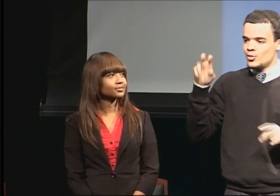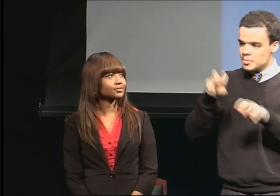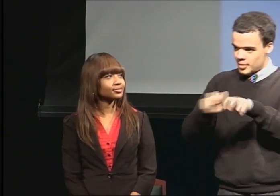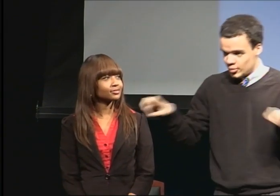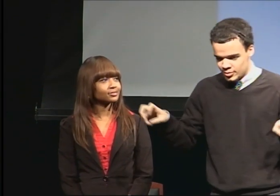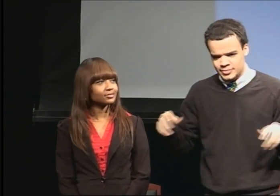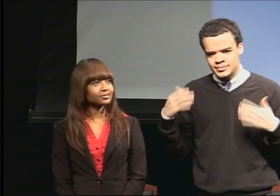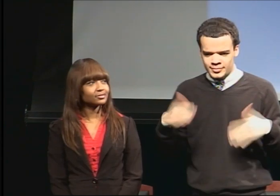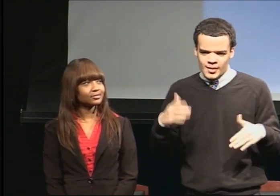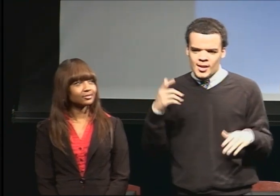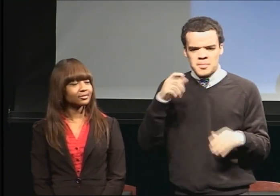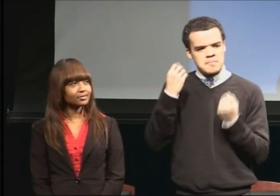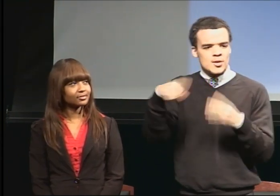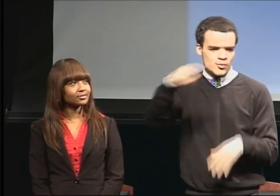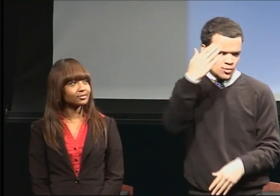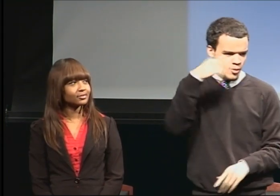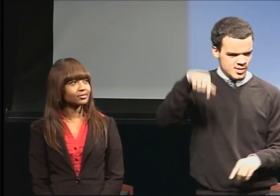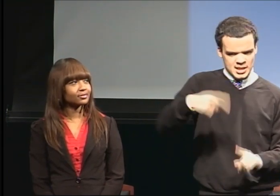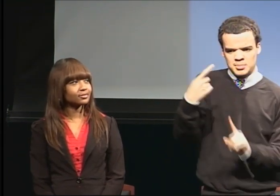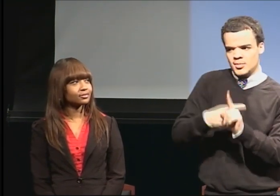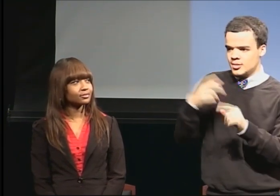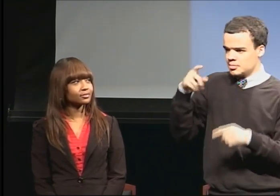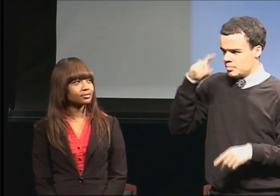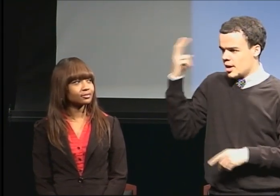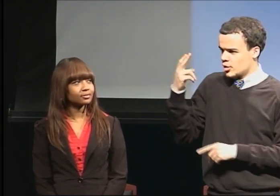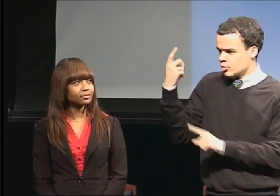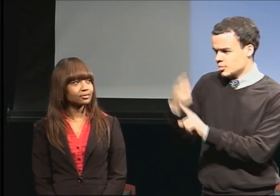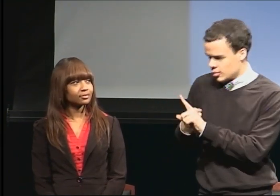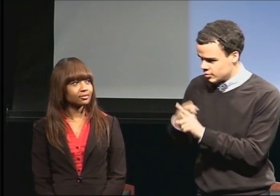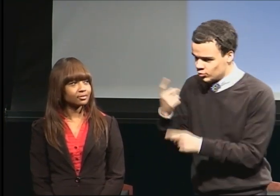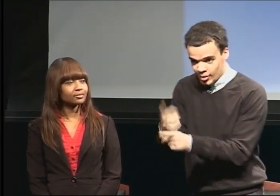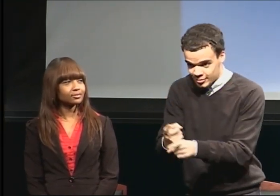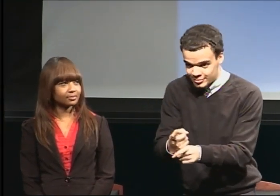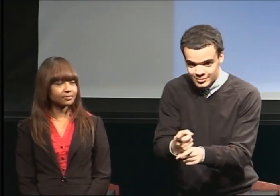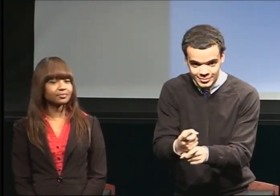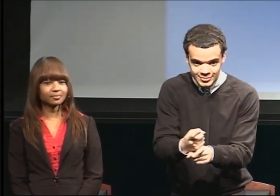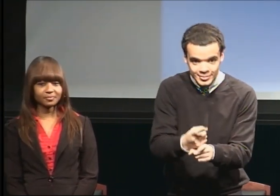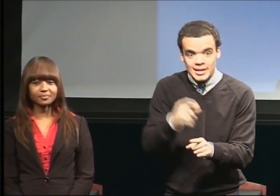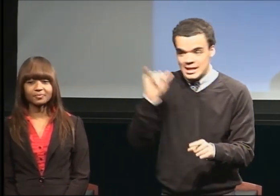is Black History Month of course. And Black History Month is often filled